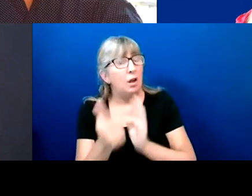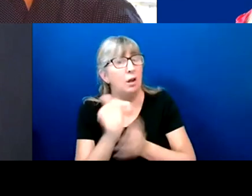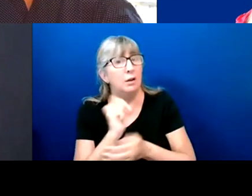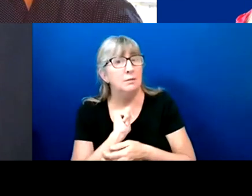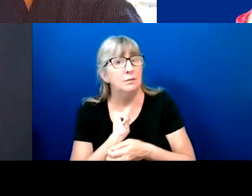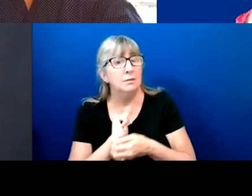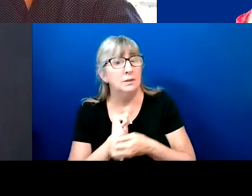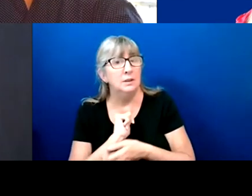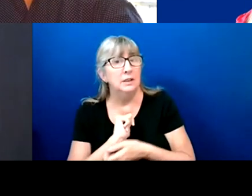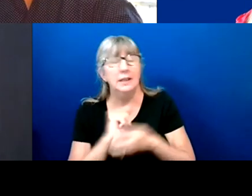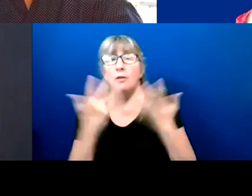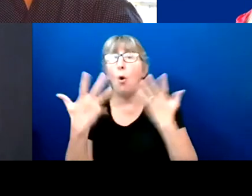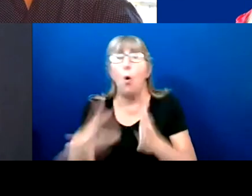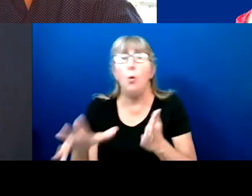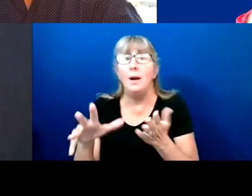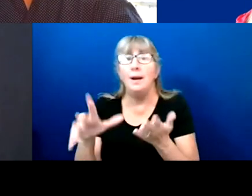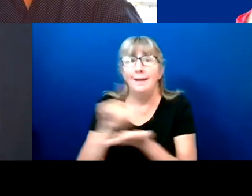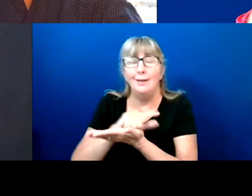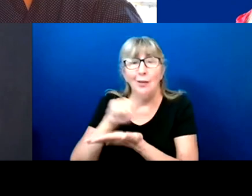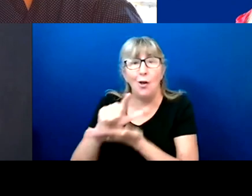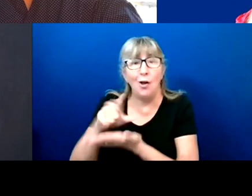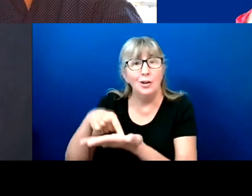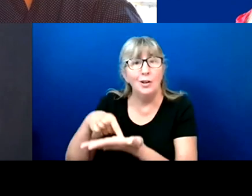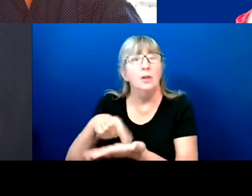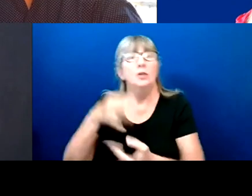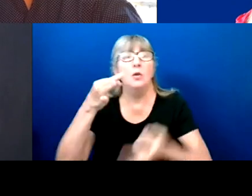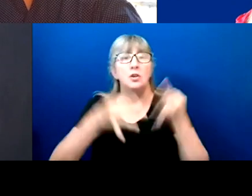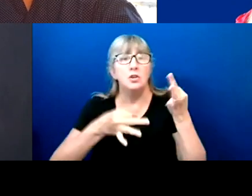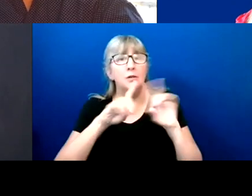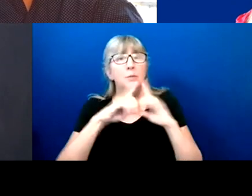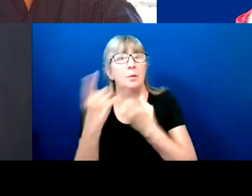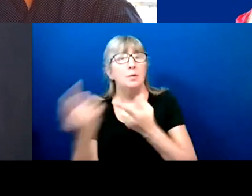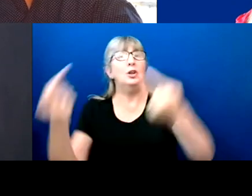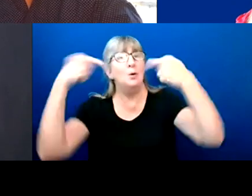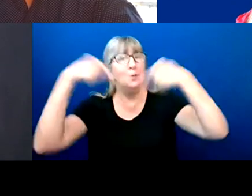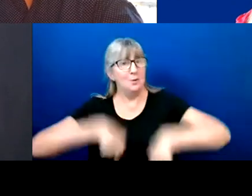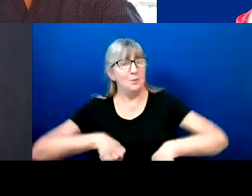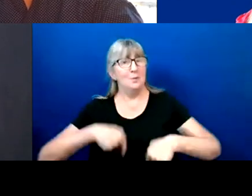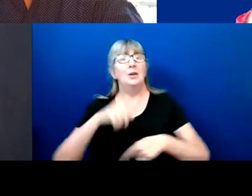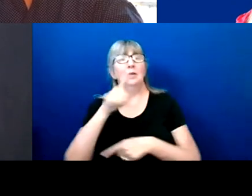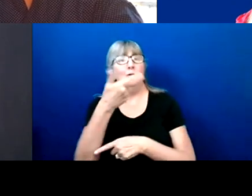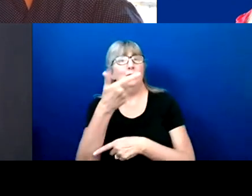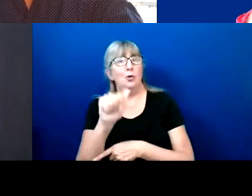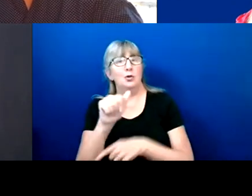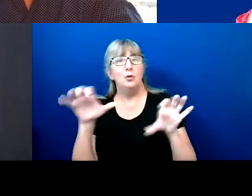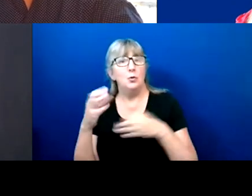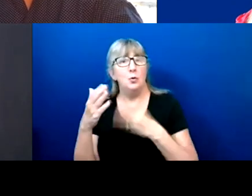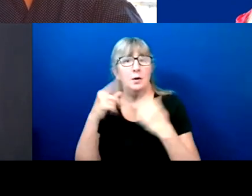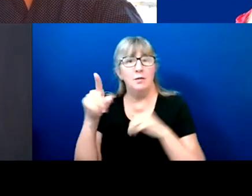So the Justice Department should come down to Georgia, and do whatever they do, i.e.,